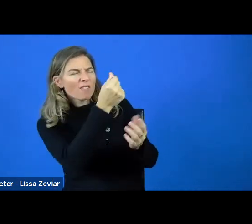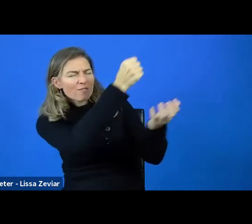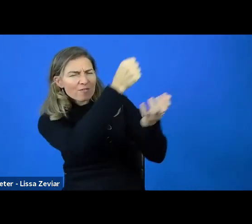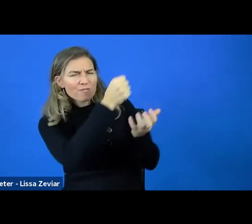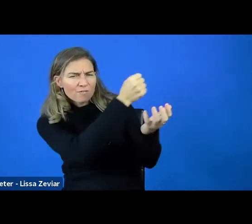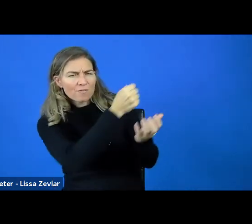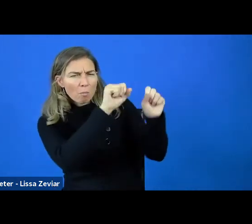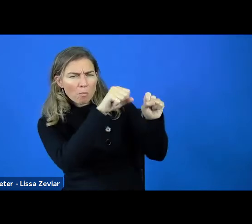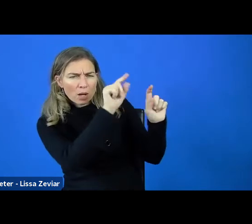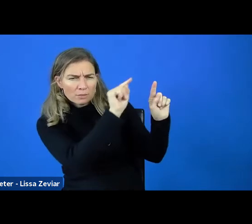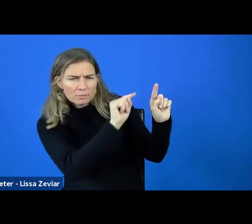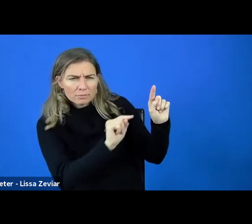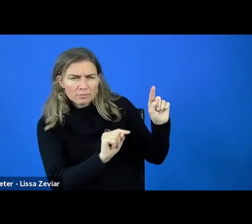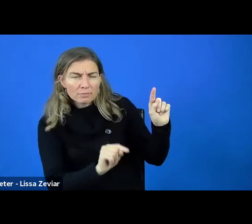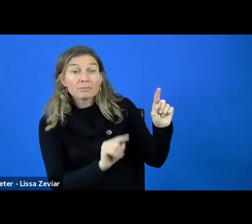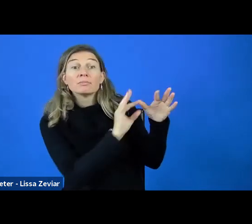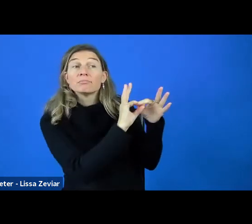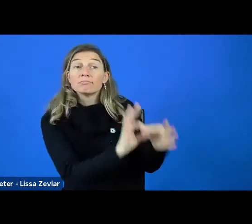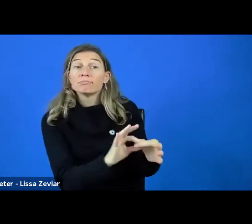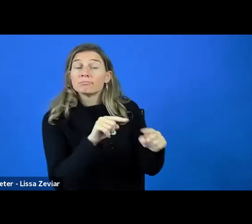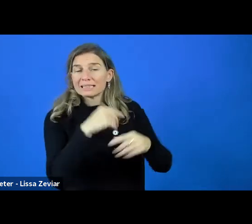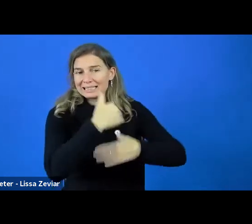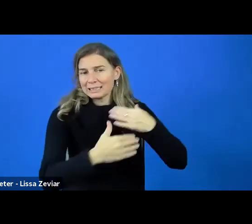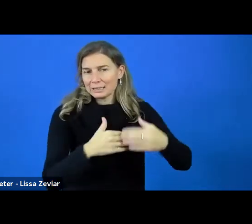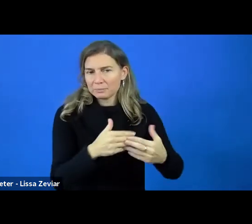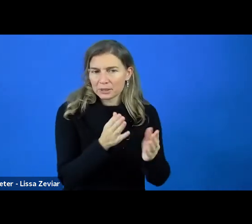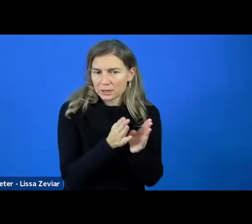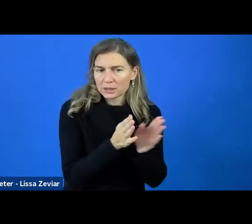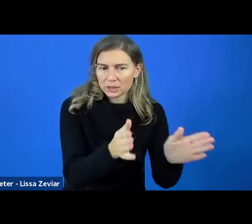so it can be interesting for you as our members.